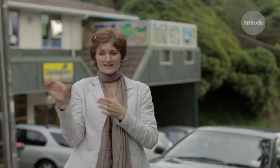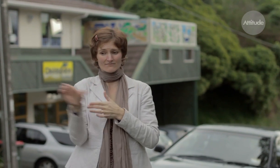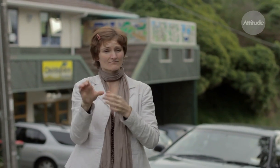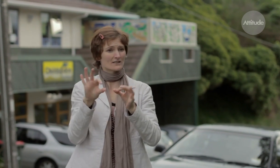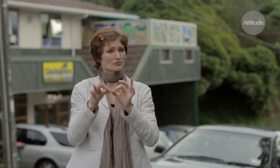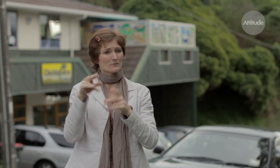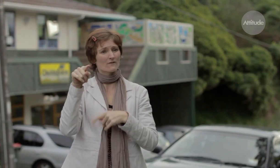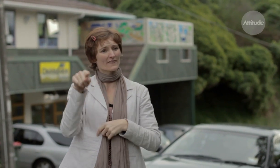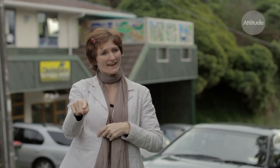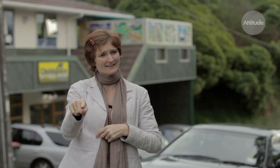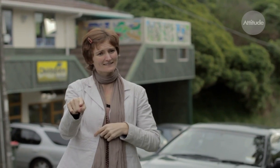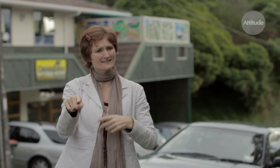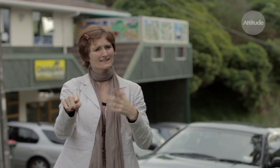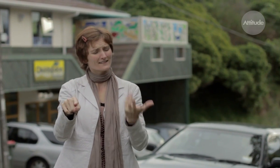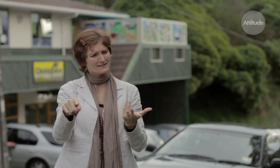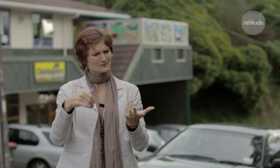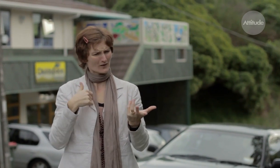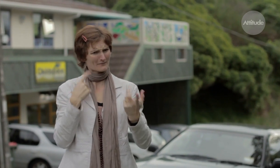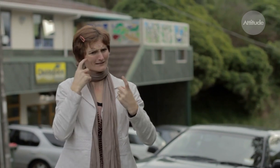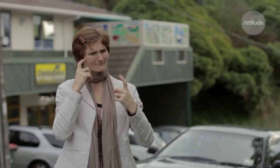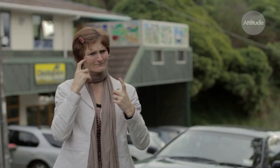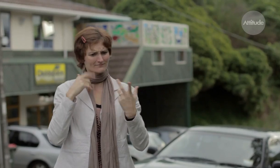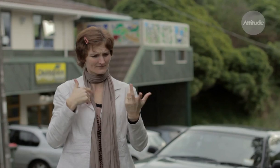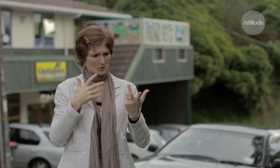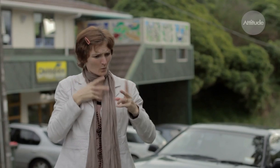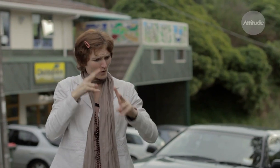parent interviews, which is a real concern because I want to know how my son is doing